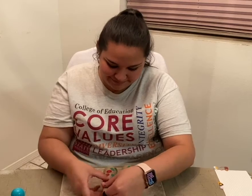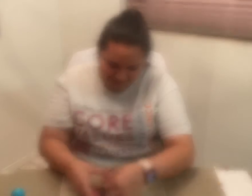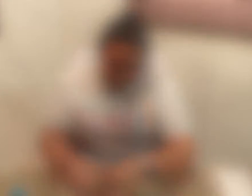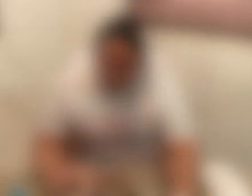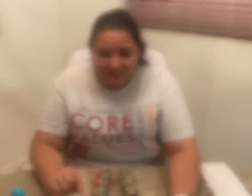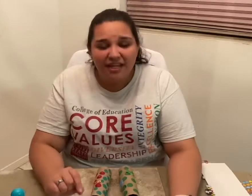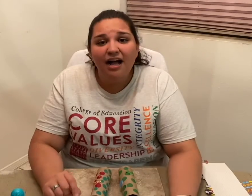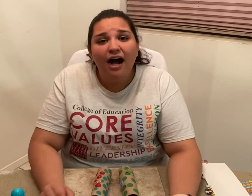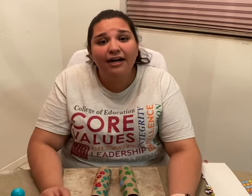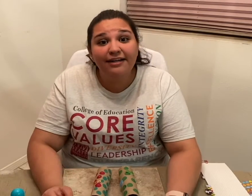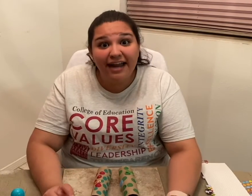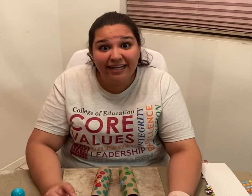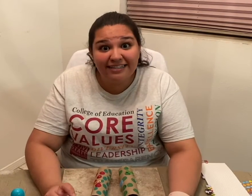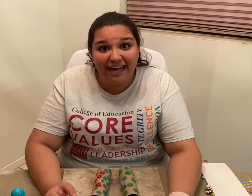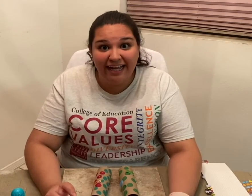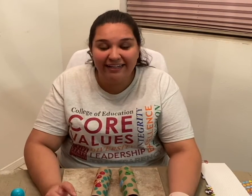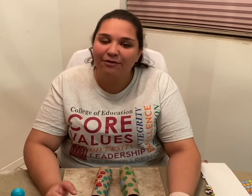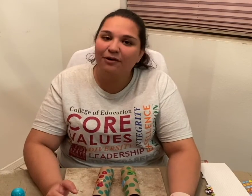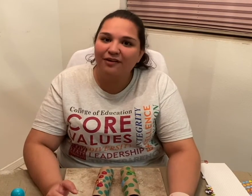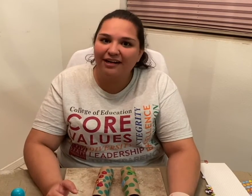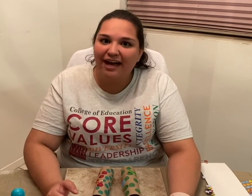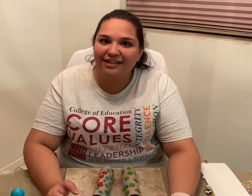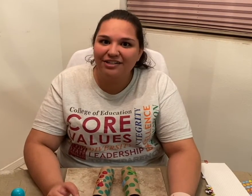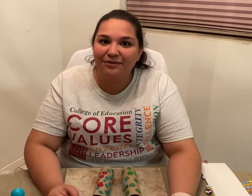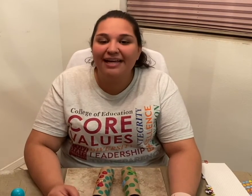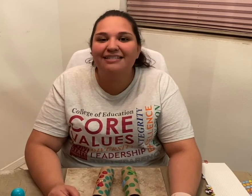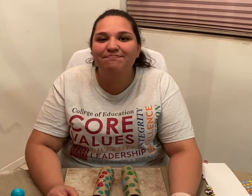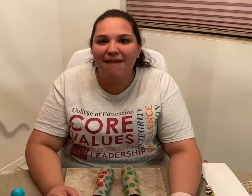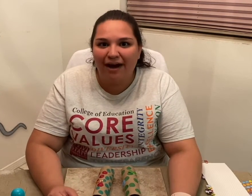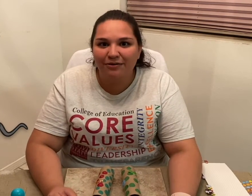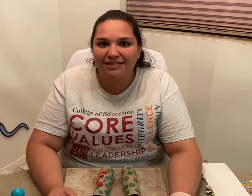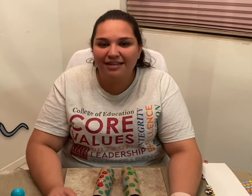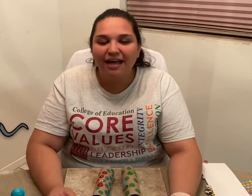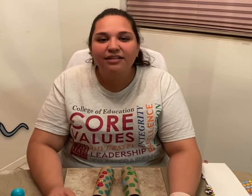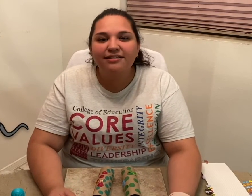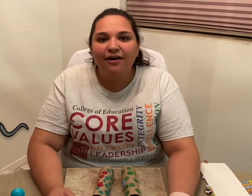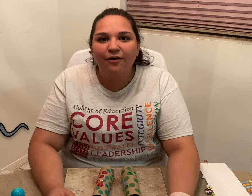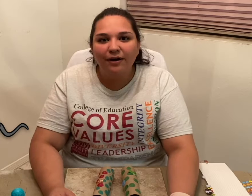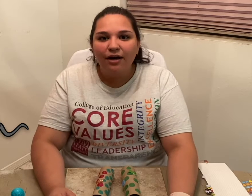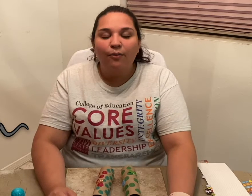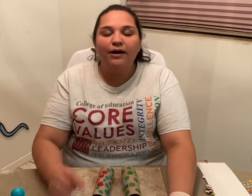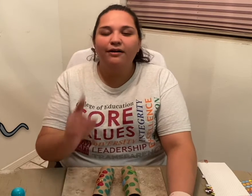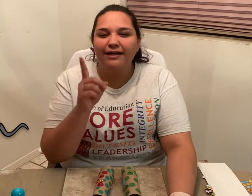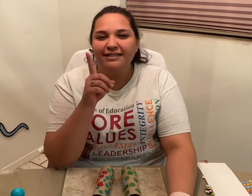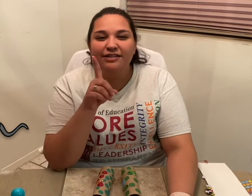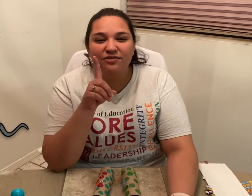Our next sign that we will learn how to do is "mouse". So, we're going to use our